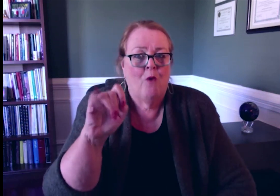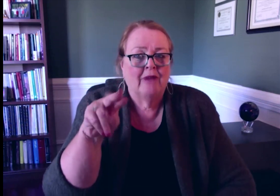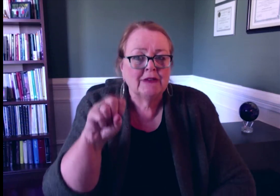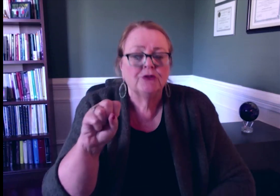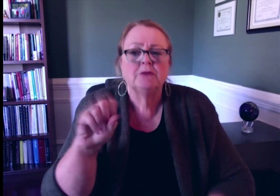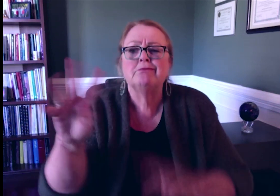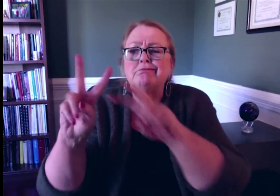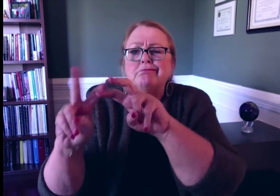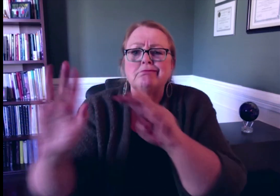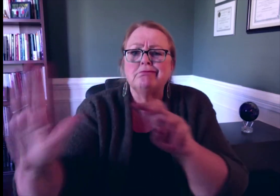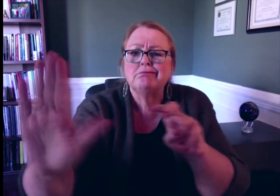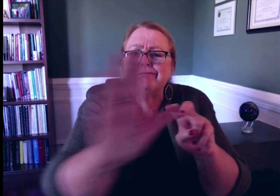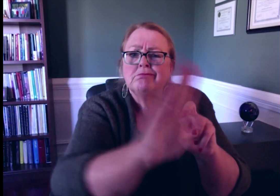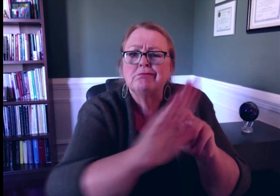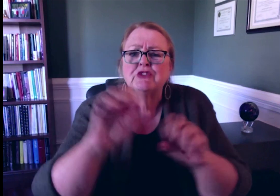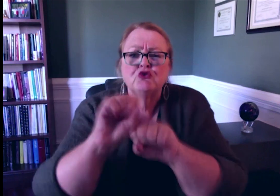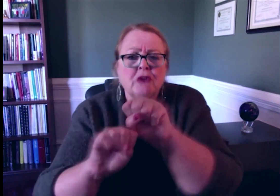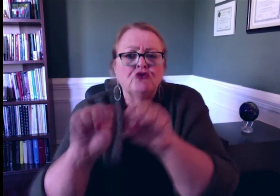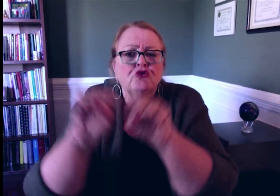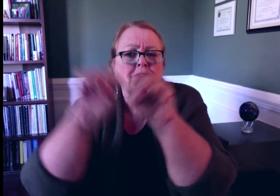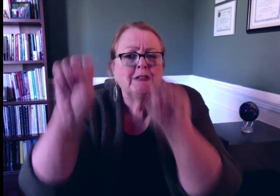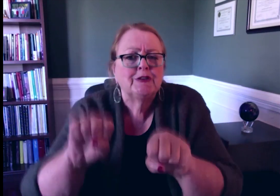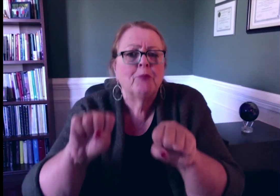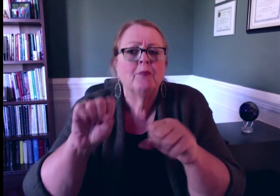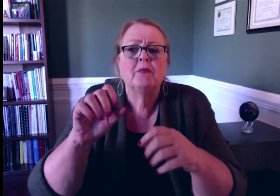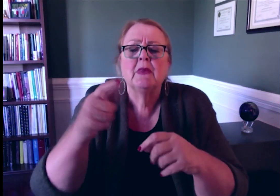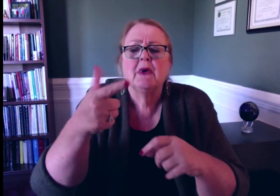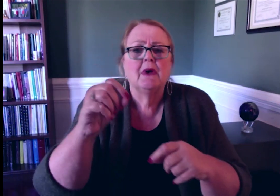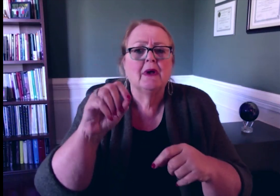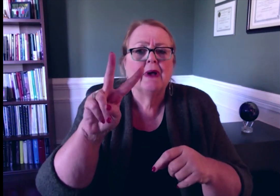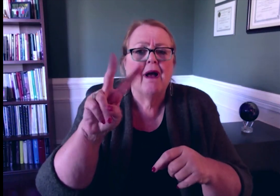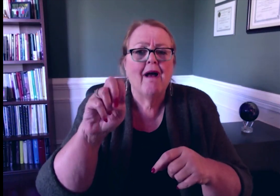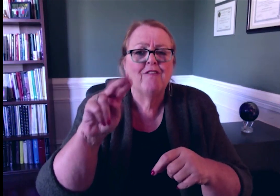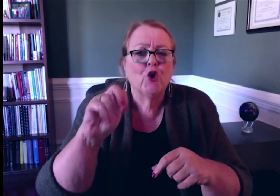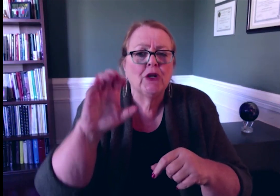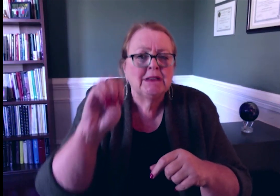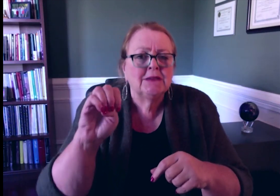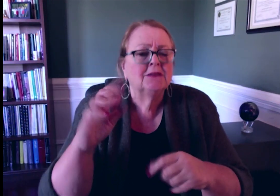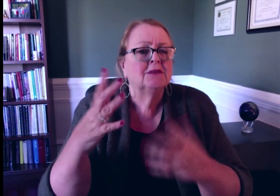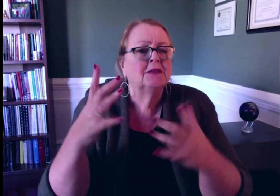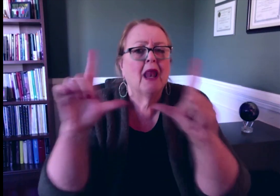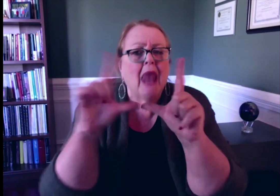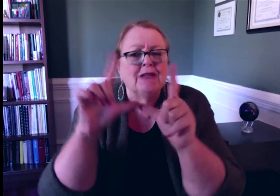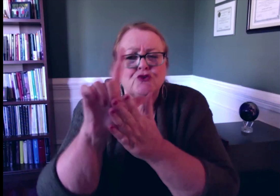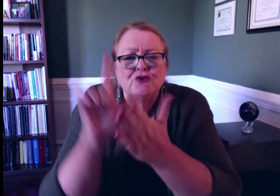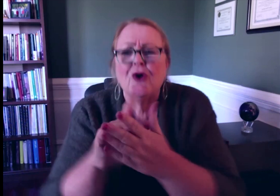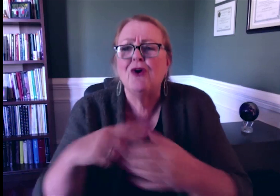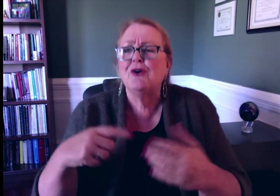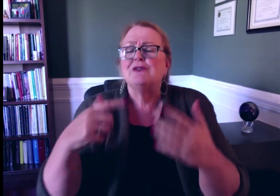organization structure and systems, including their governance, the licensure laws that